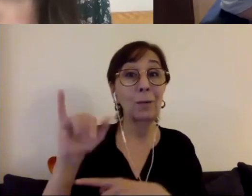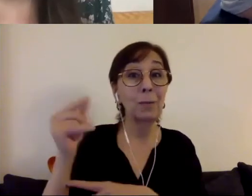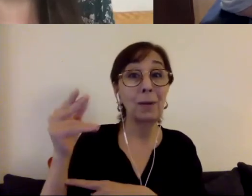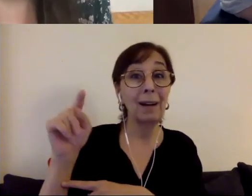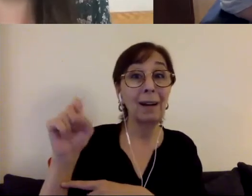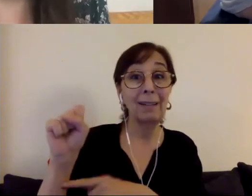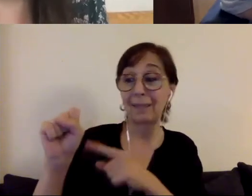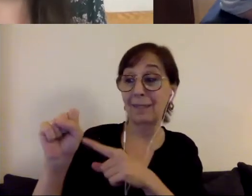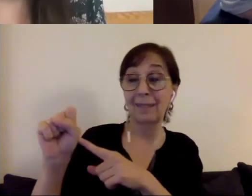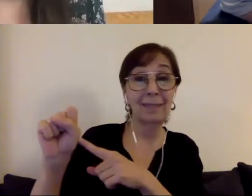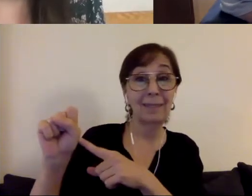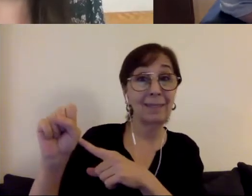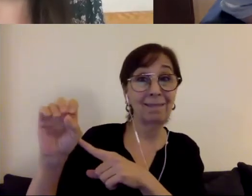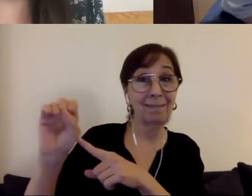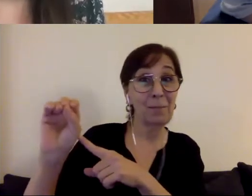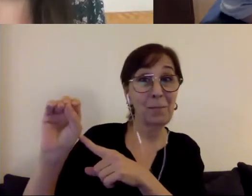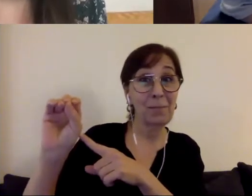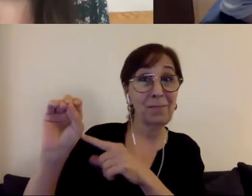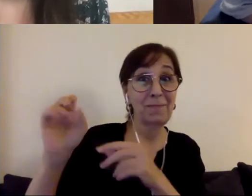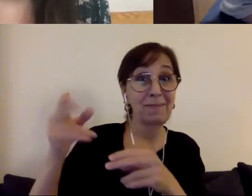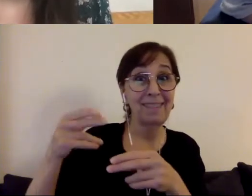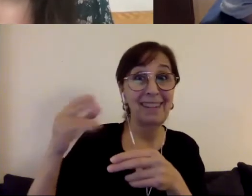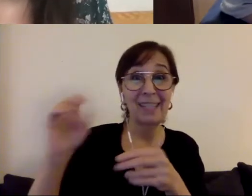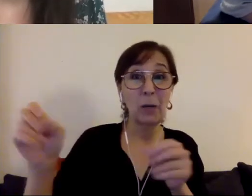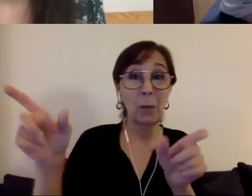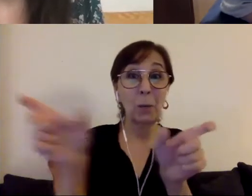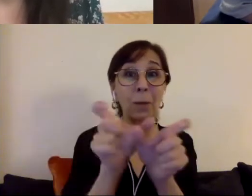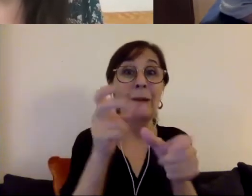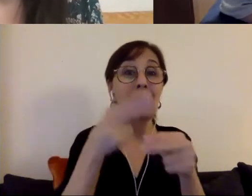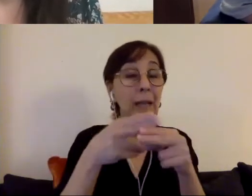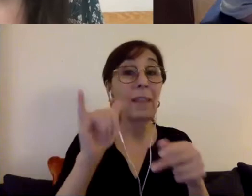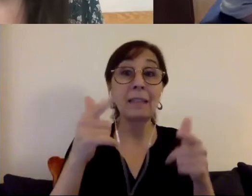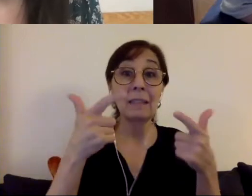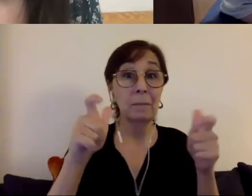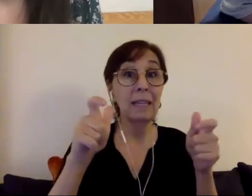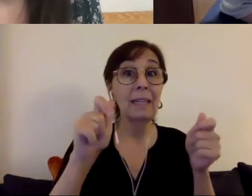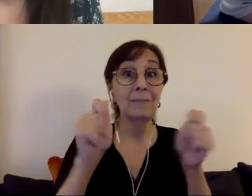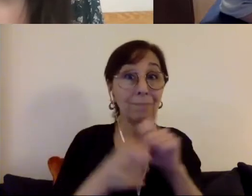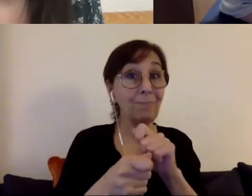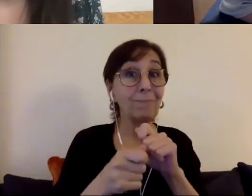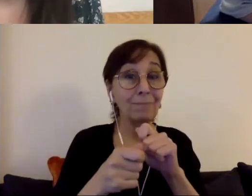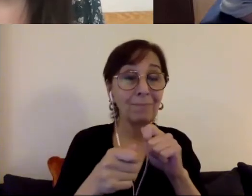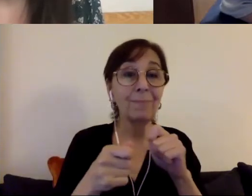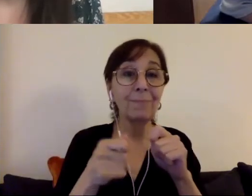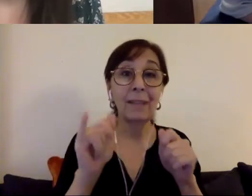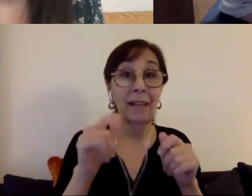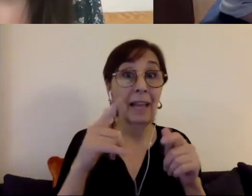have a real name so that's an important part of the changes that have been going